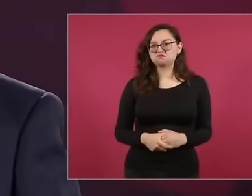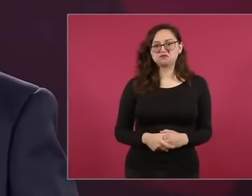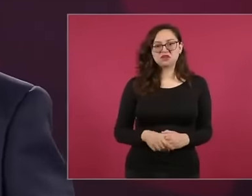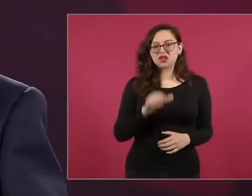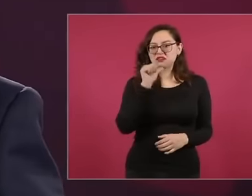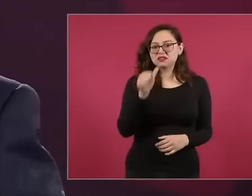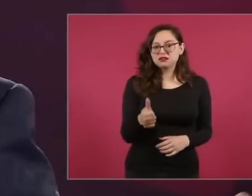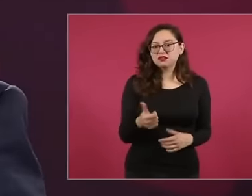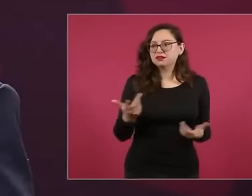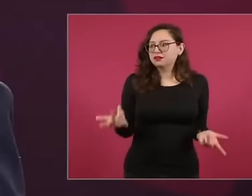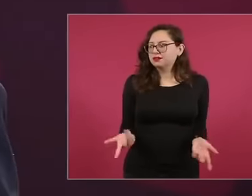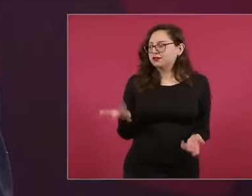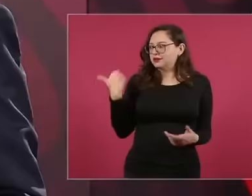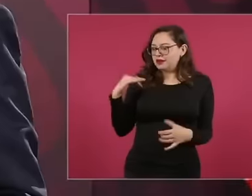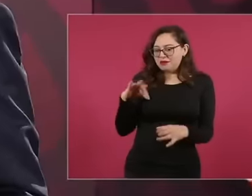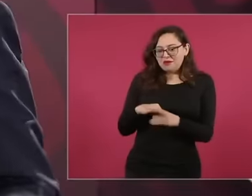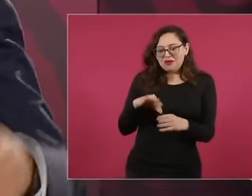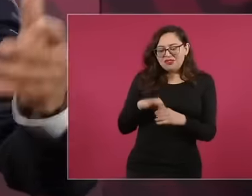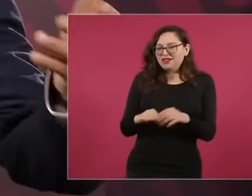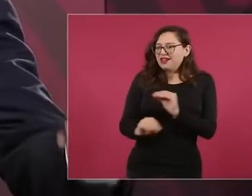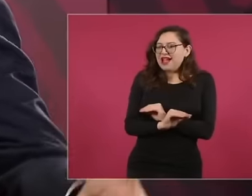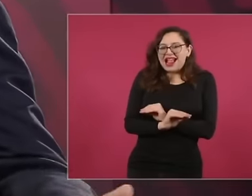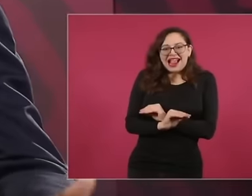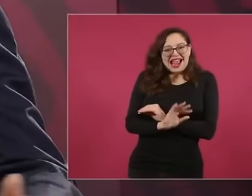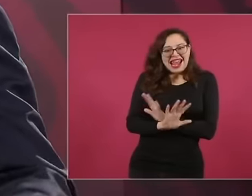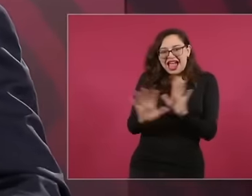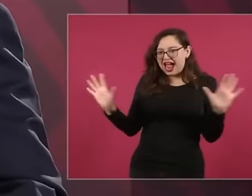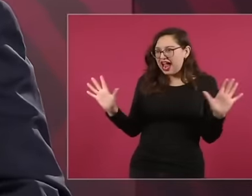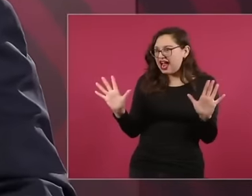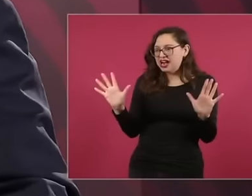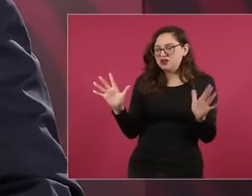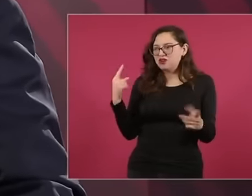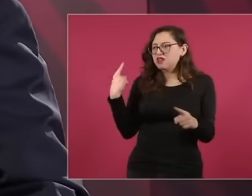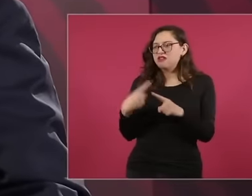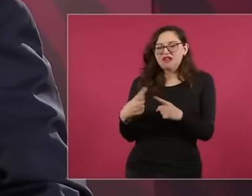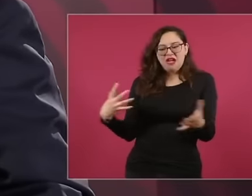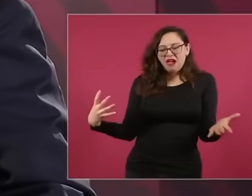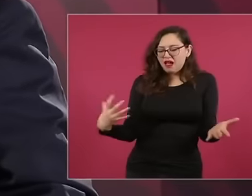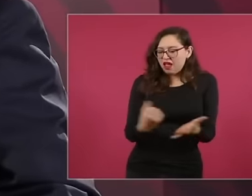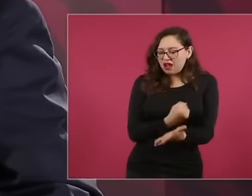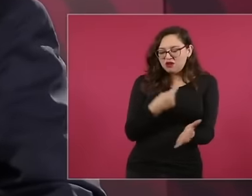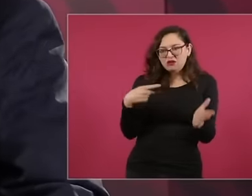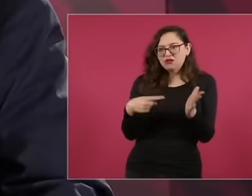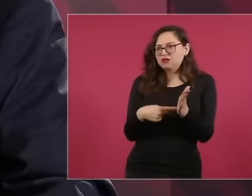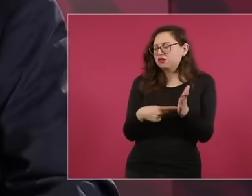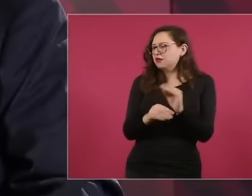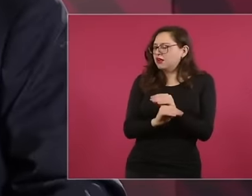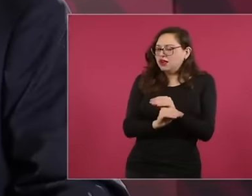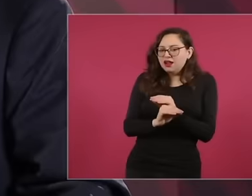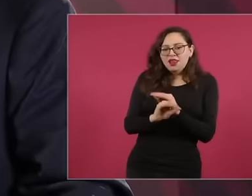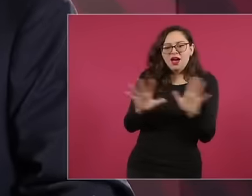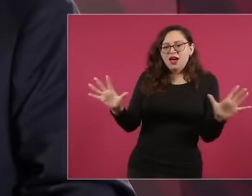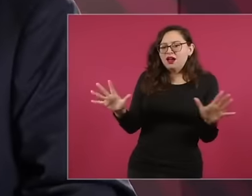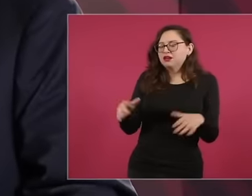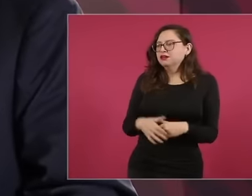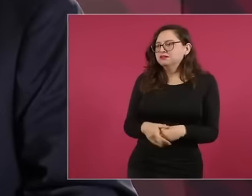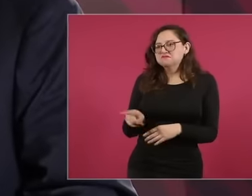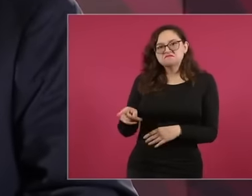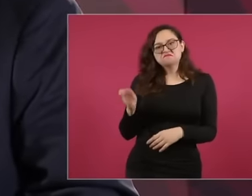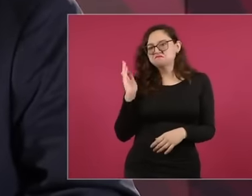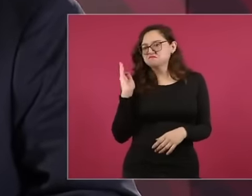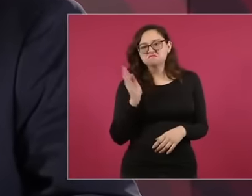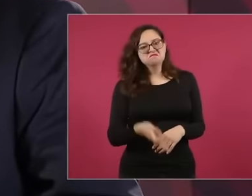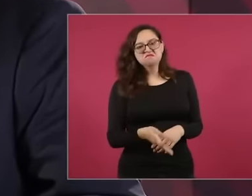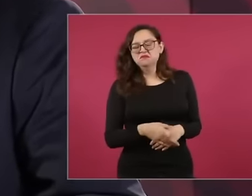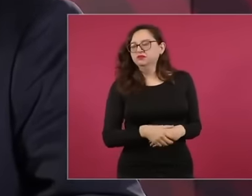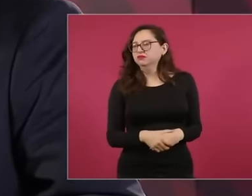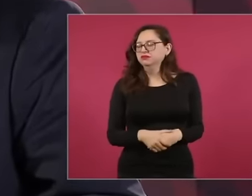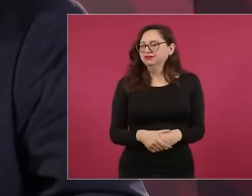result that is the decision of the people why do they not accept that the